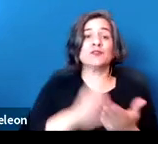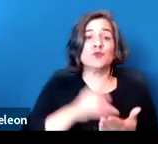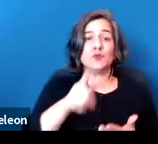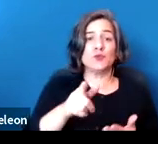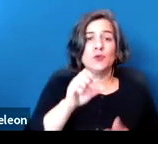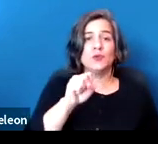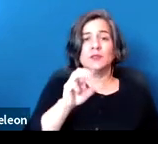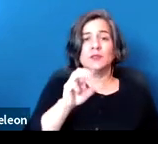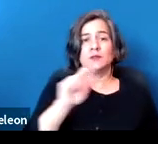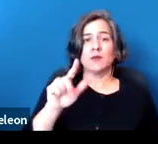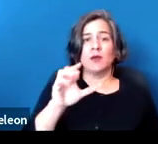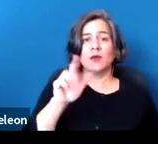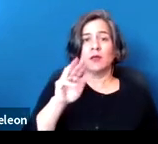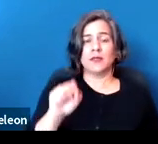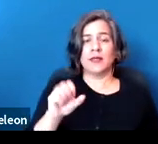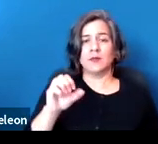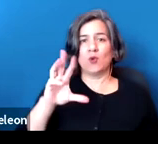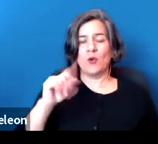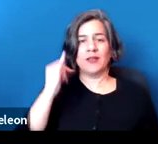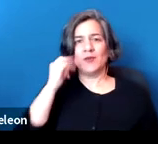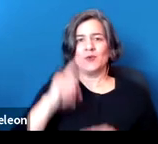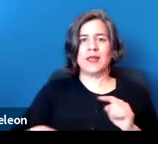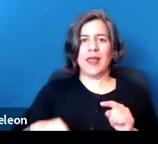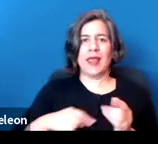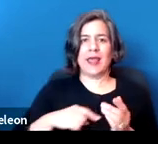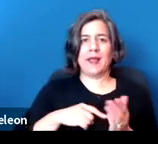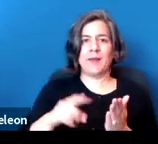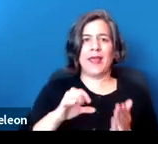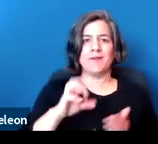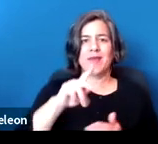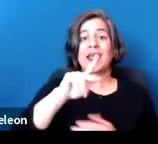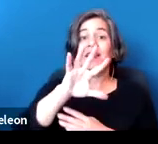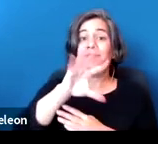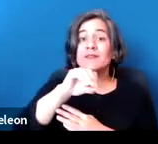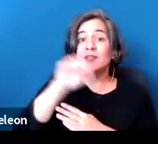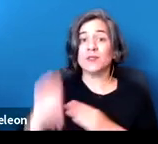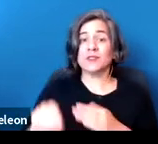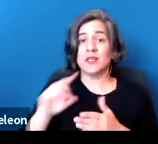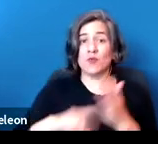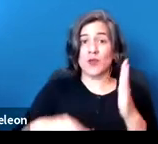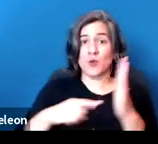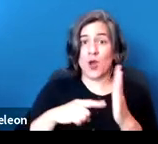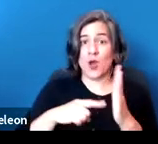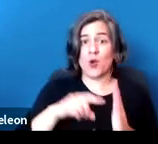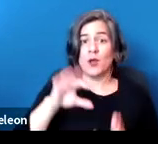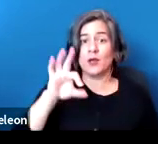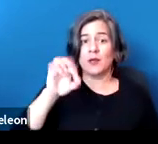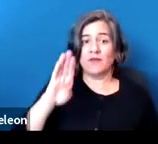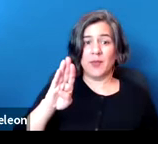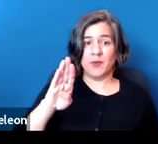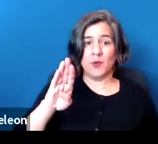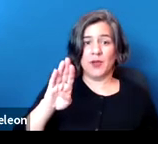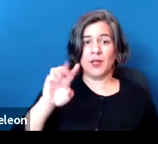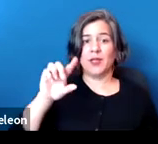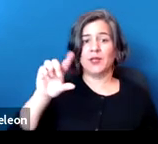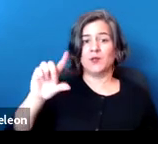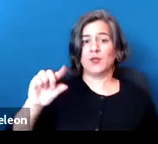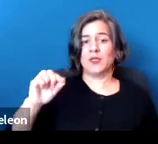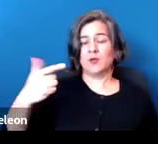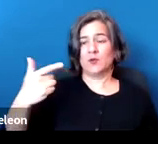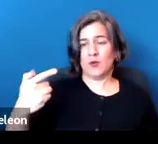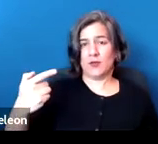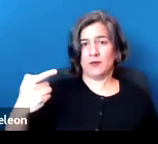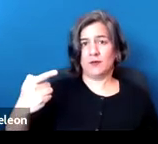if you cannot repay 50% of what you owe by February 28th of next year and 100%